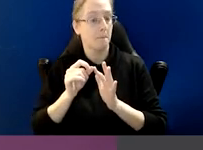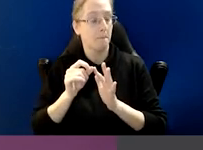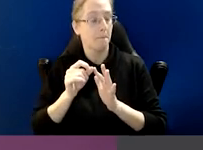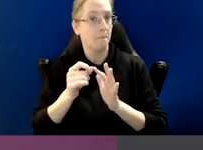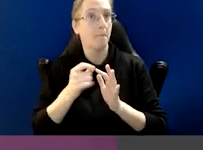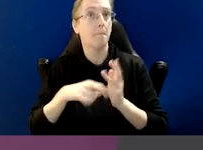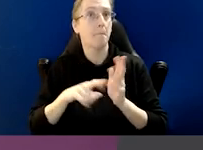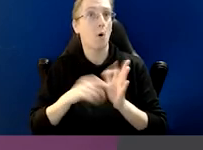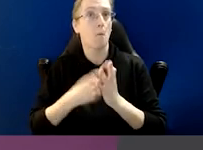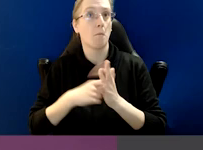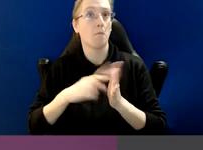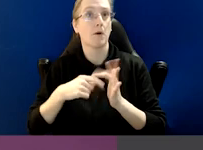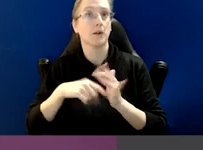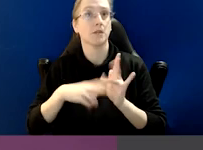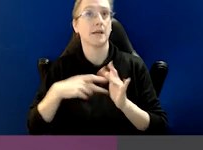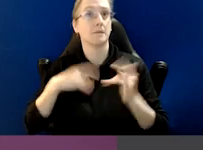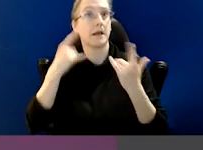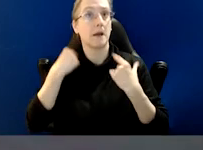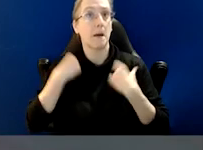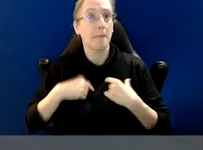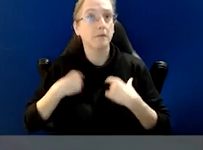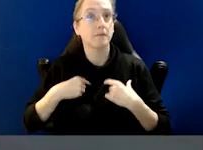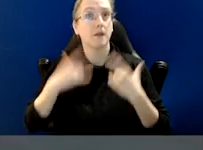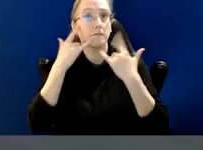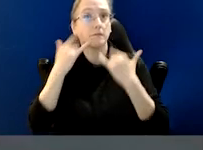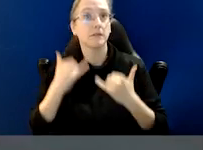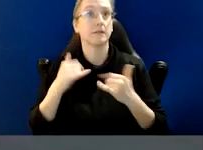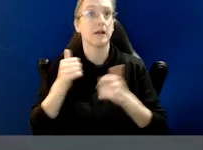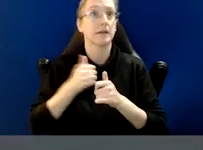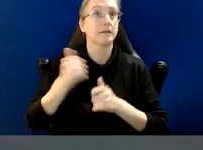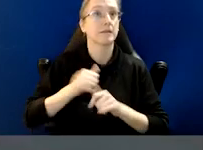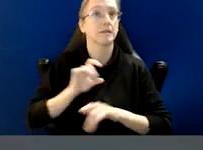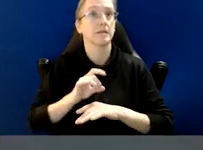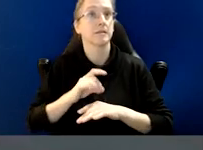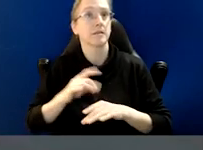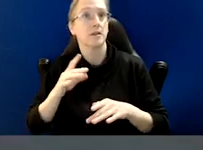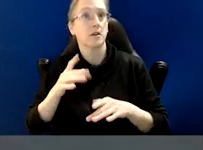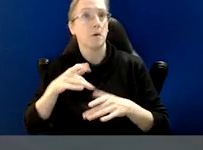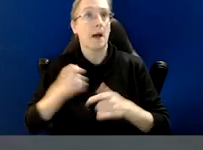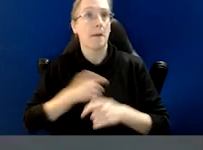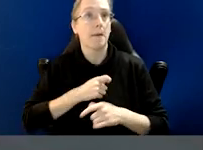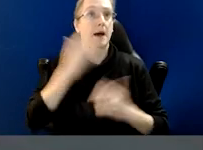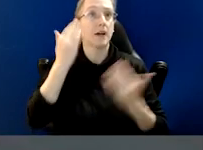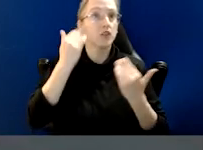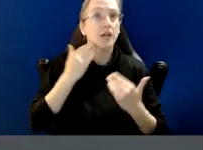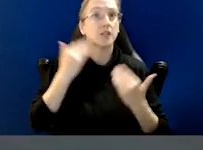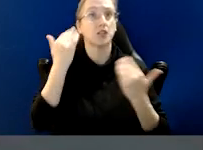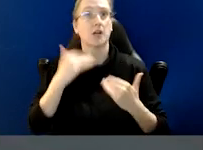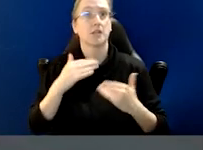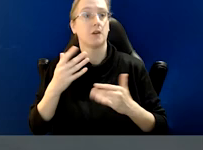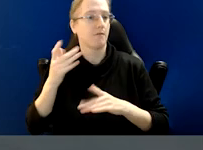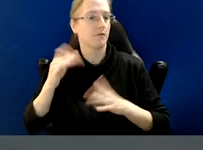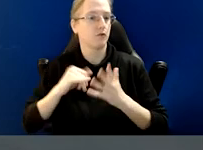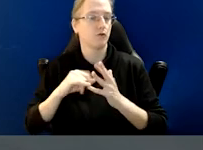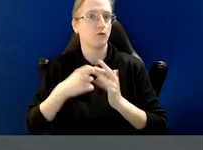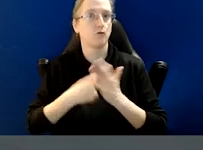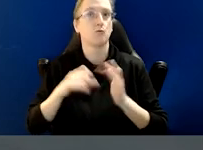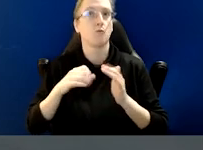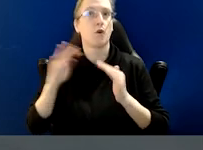senior counsel judge and judge of appeal of the Supreme Court of New South Wales, deputy chair of the New South Wales Law Reform Commission and deputy